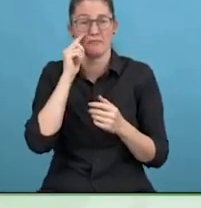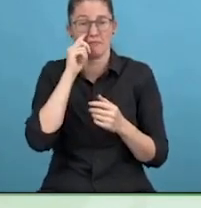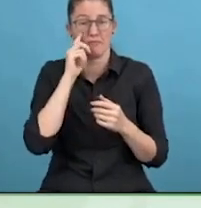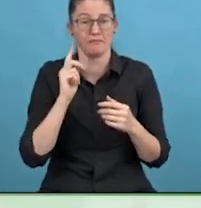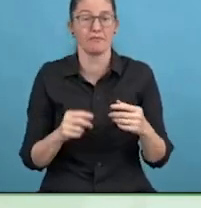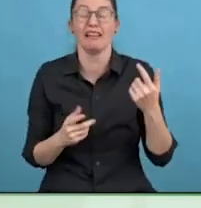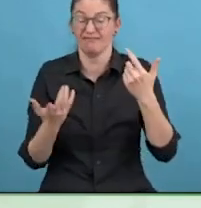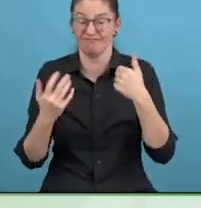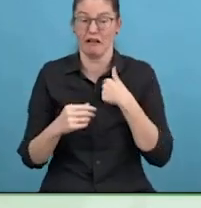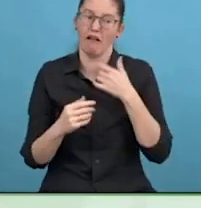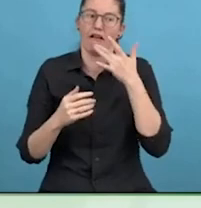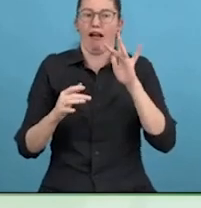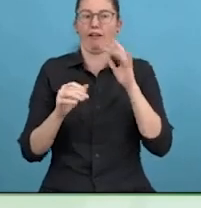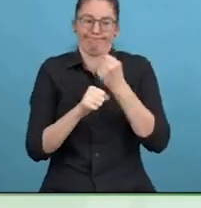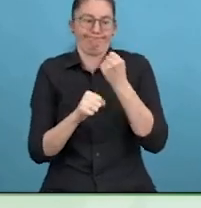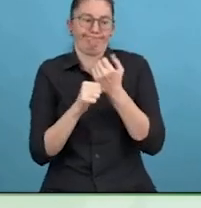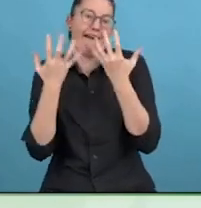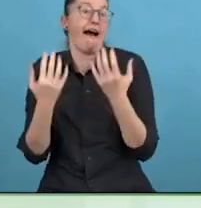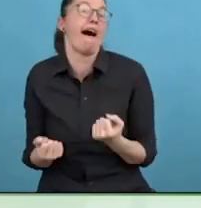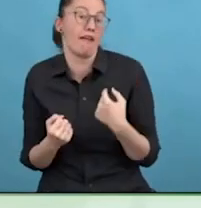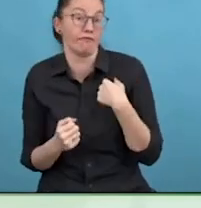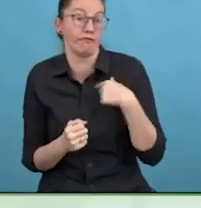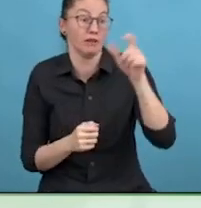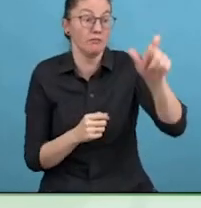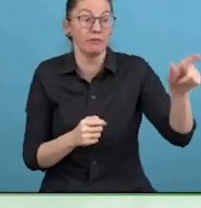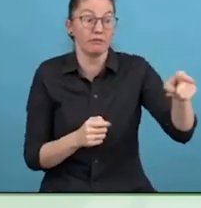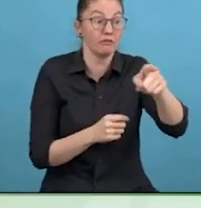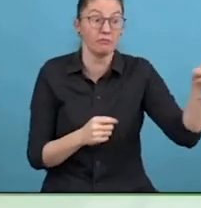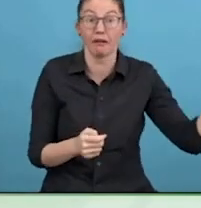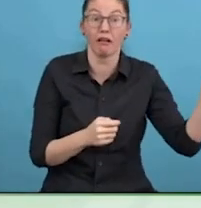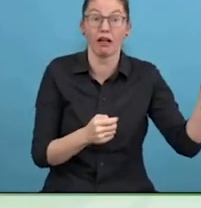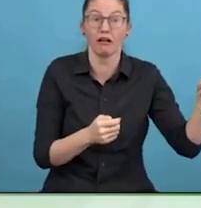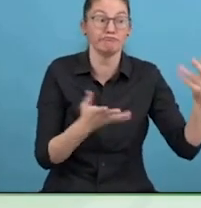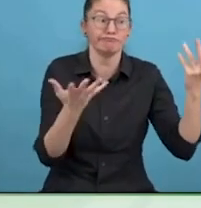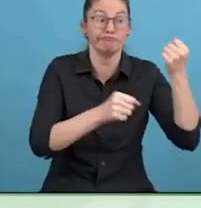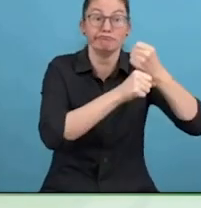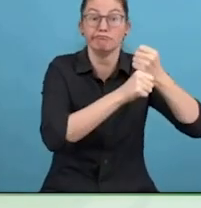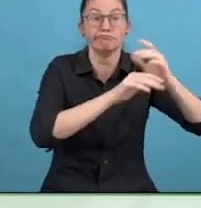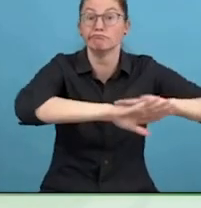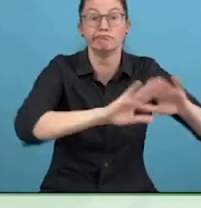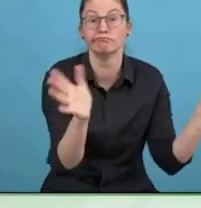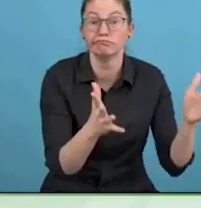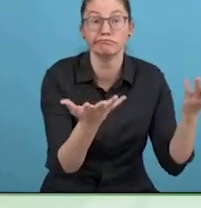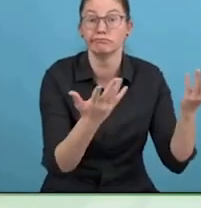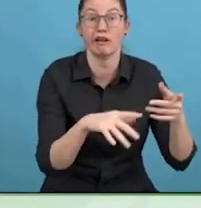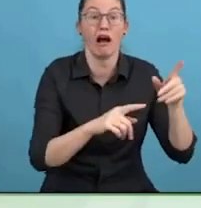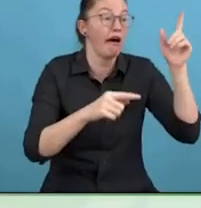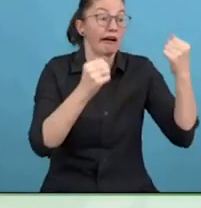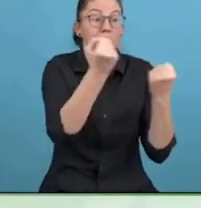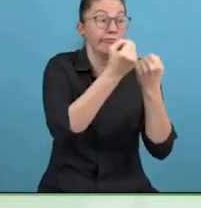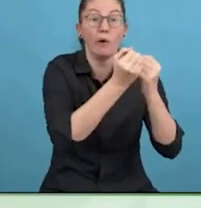No one else will do it for you. Great, thank you so much. An honour to be with you.